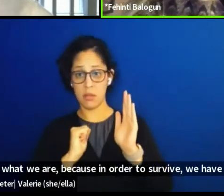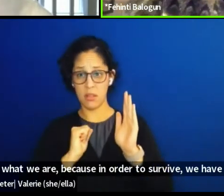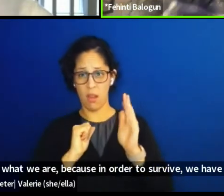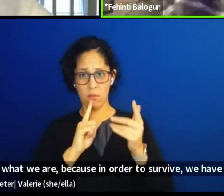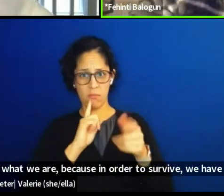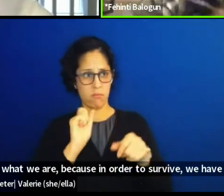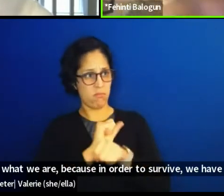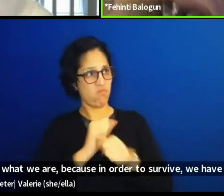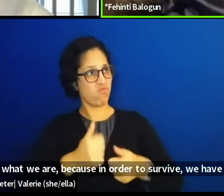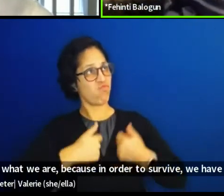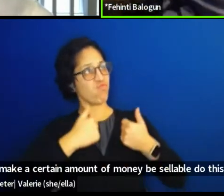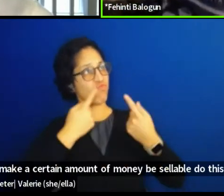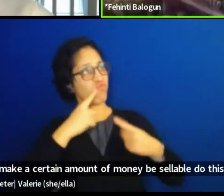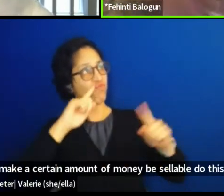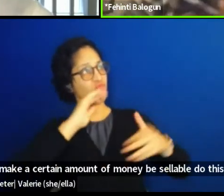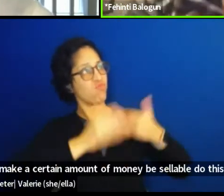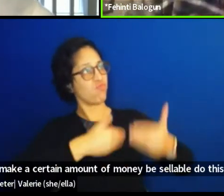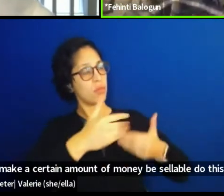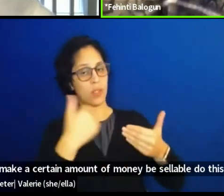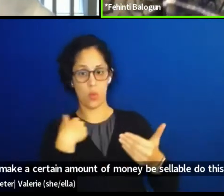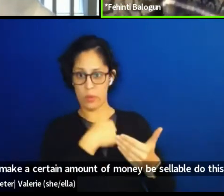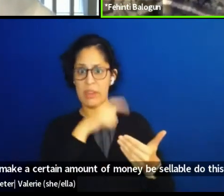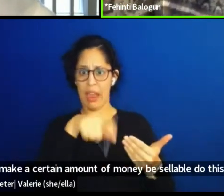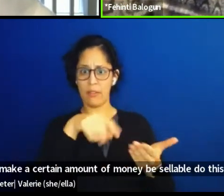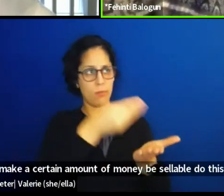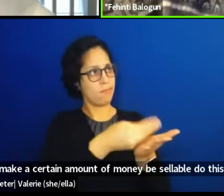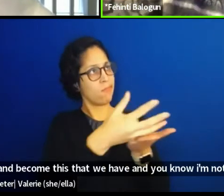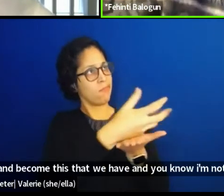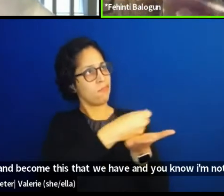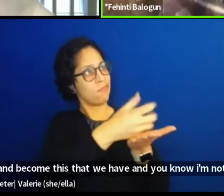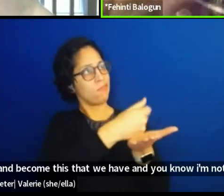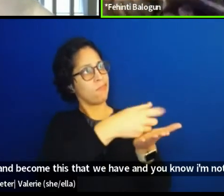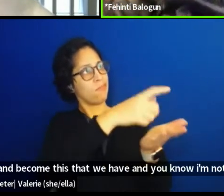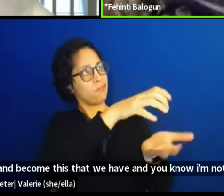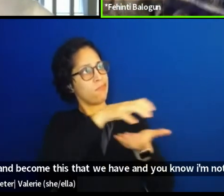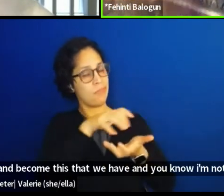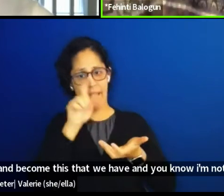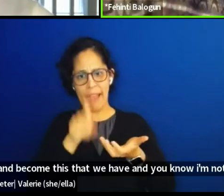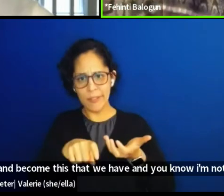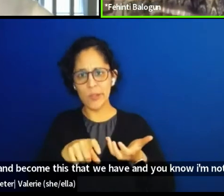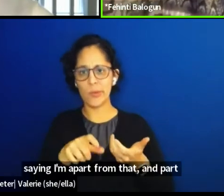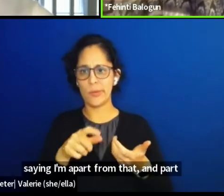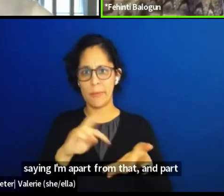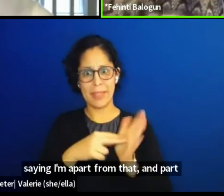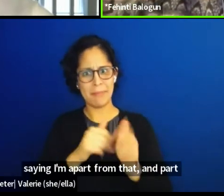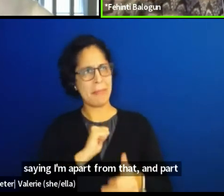do this and become this and the other. And you know, I'm not saying I'm apart from that, I'm a part of that structure.